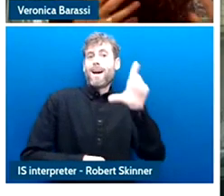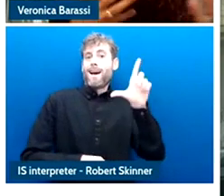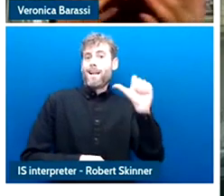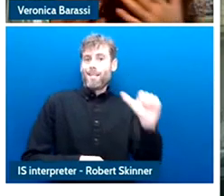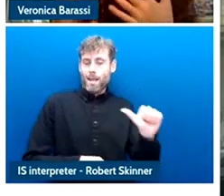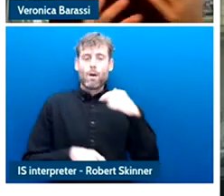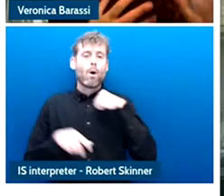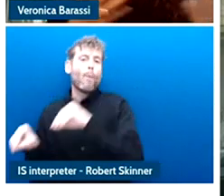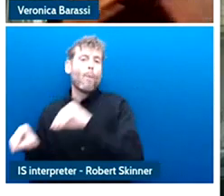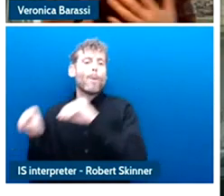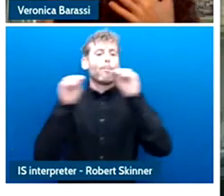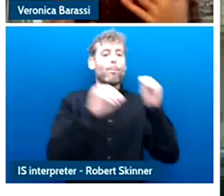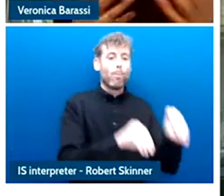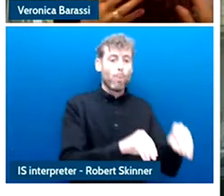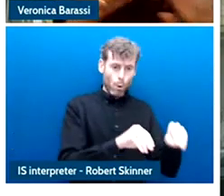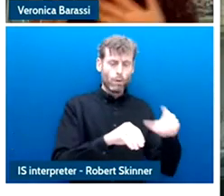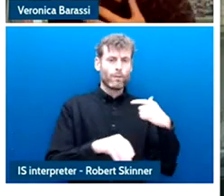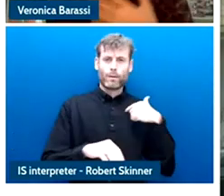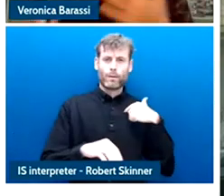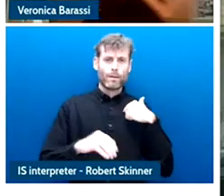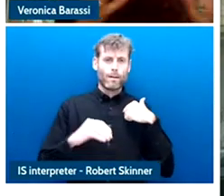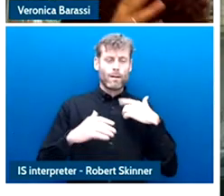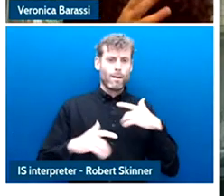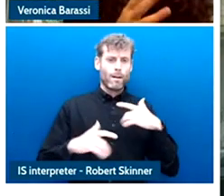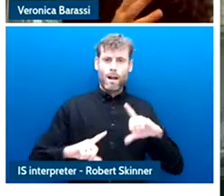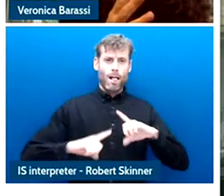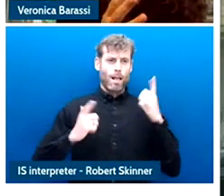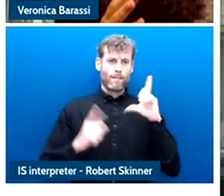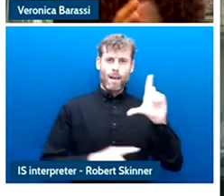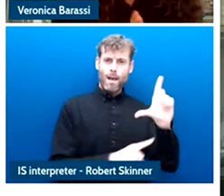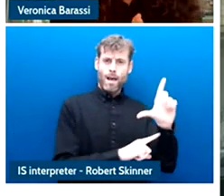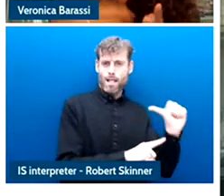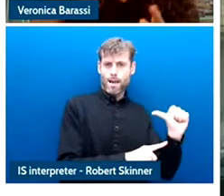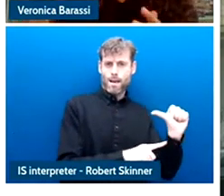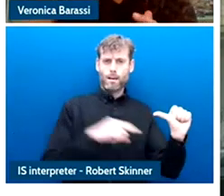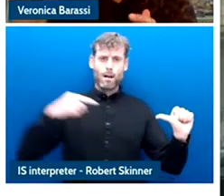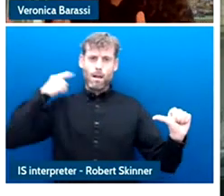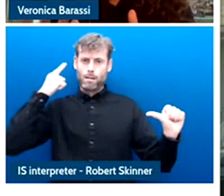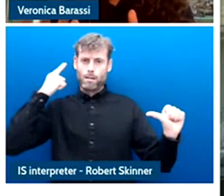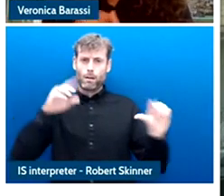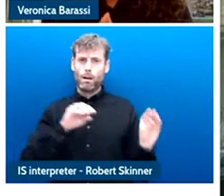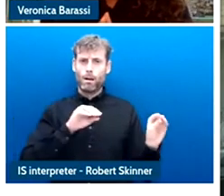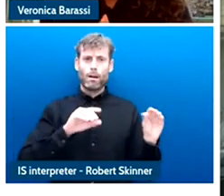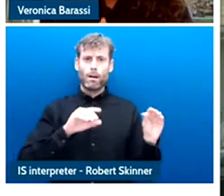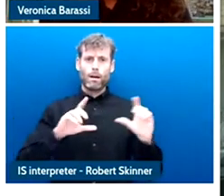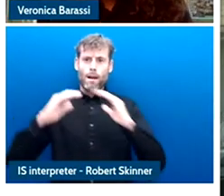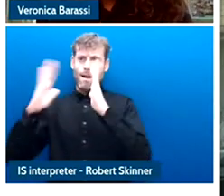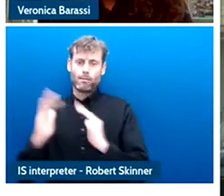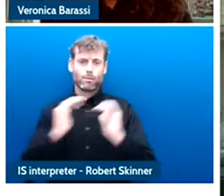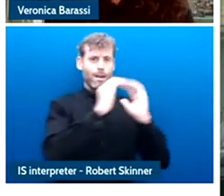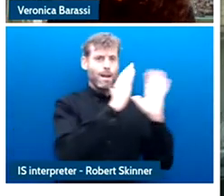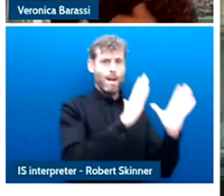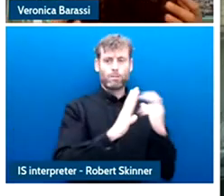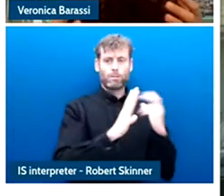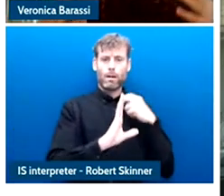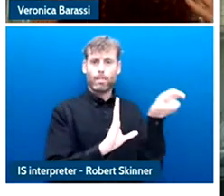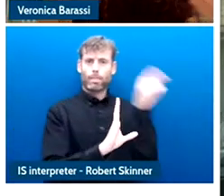live thiscreas live half between lanks and half between London and I had this